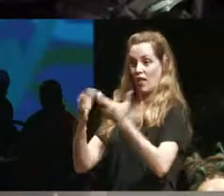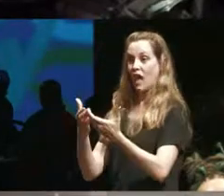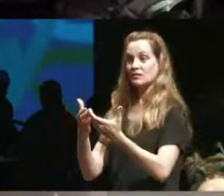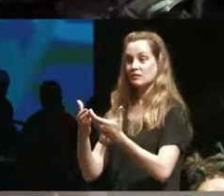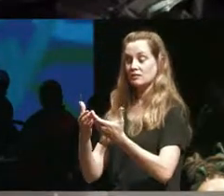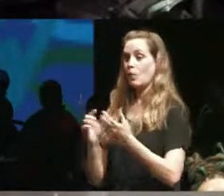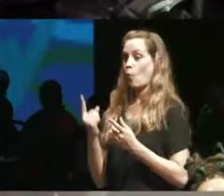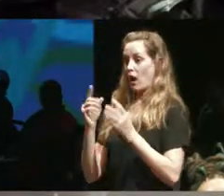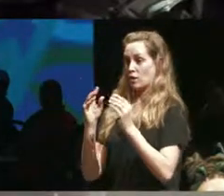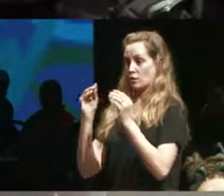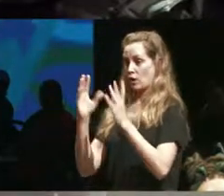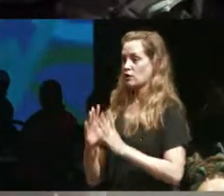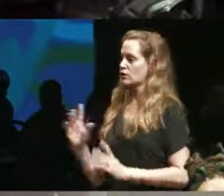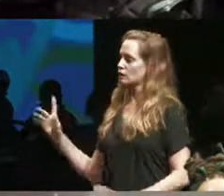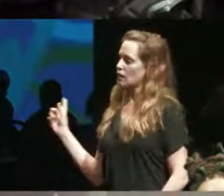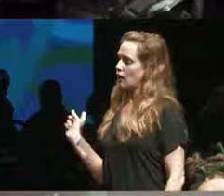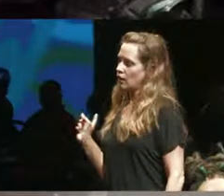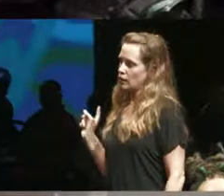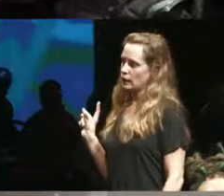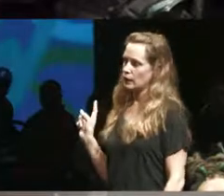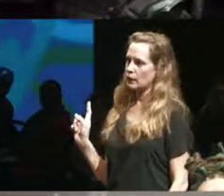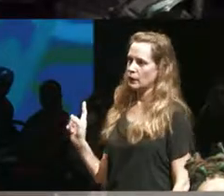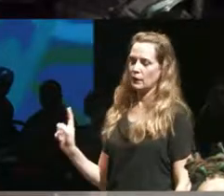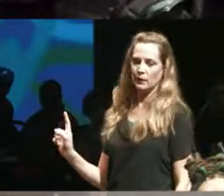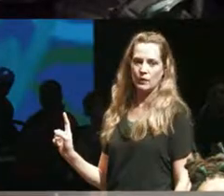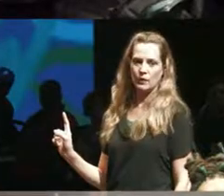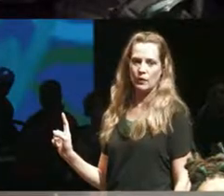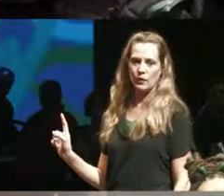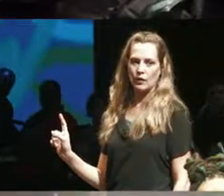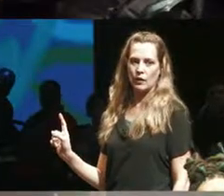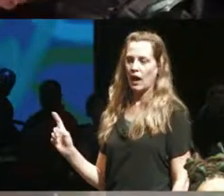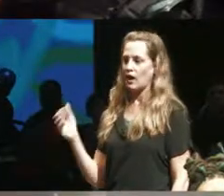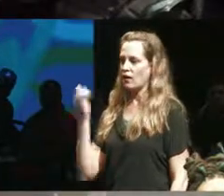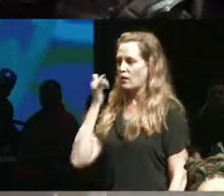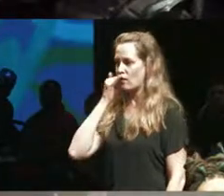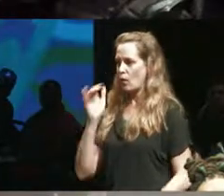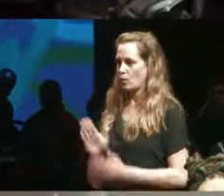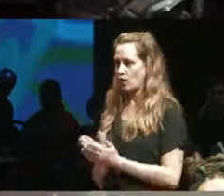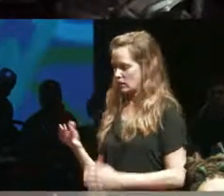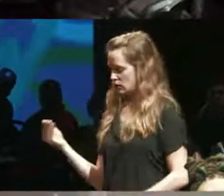just casually walked by and just dropped a phonebook right by me and continued on